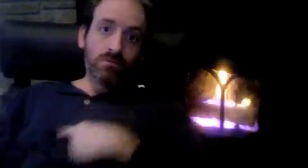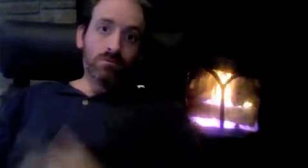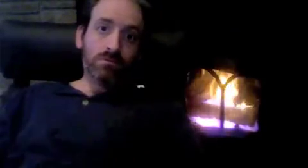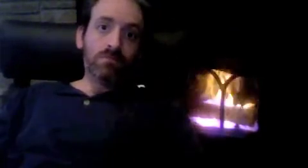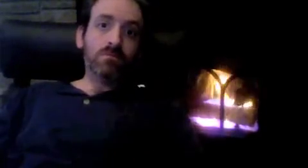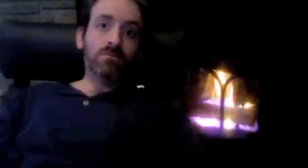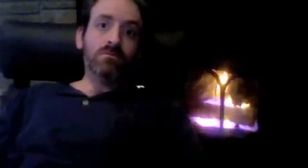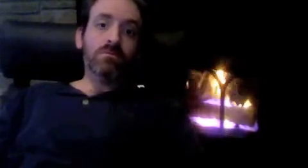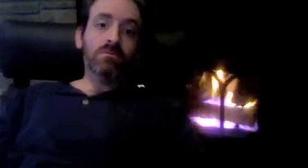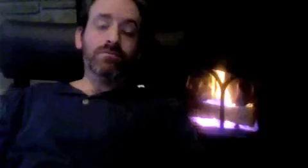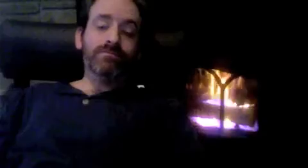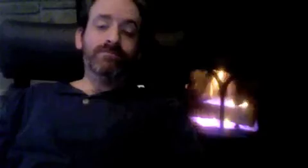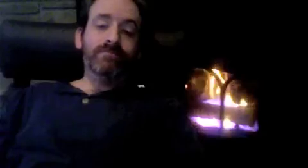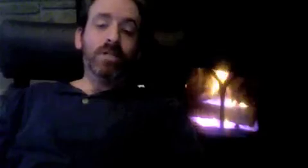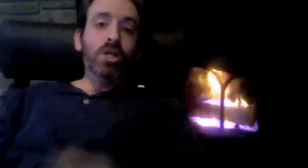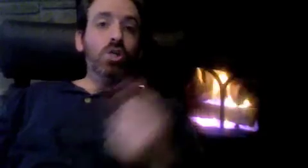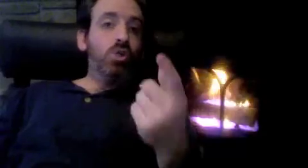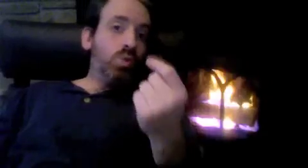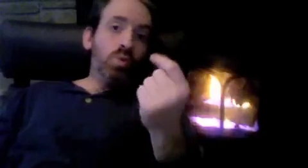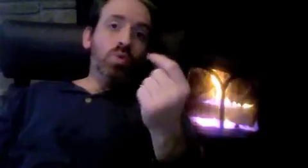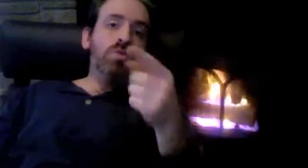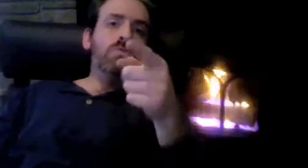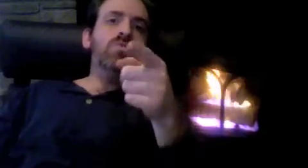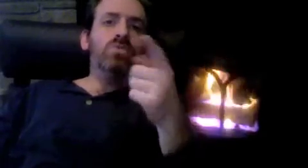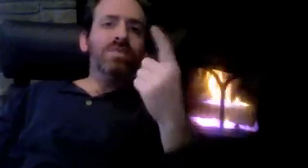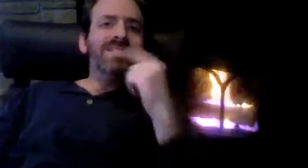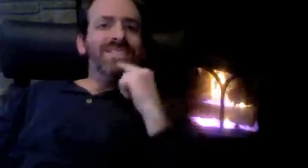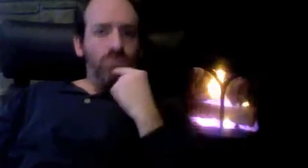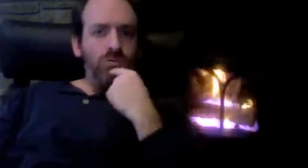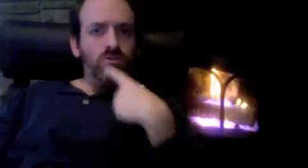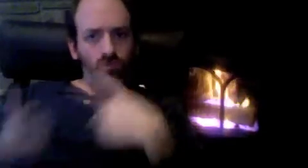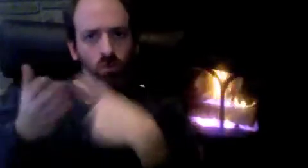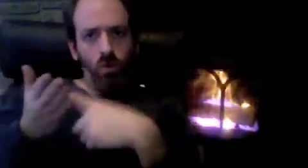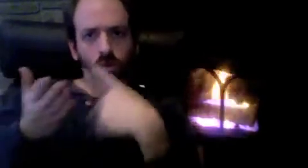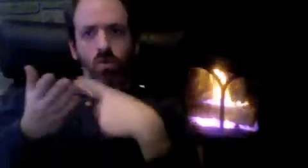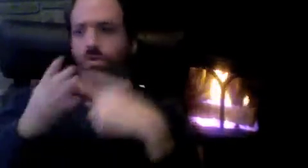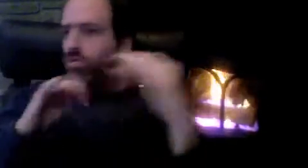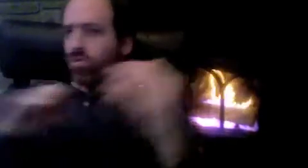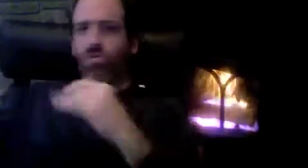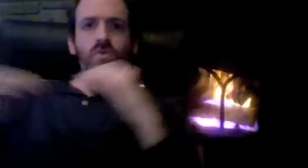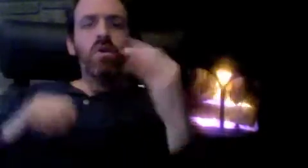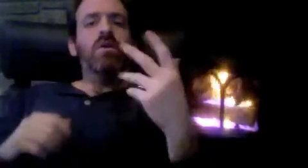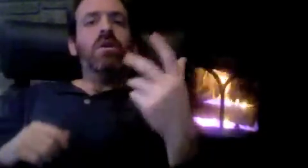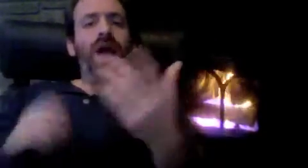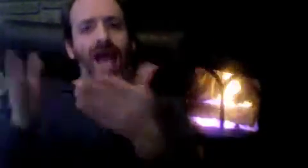It's happening somewhere at Europe. With this FNPRM, this may happen to us too.